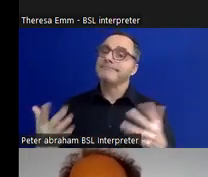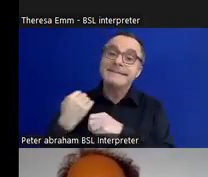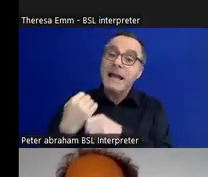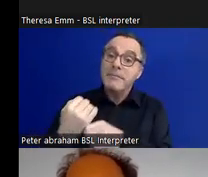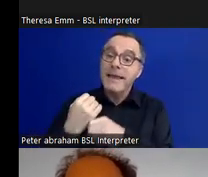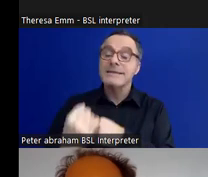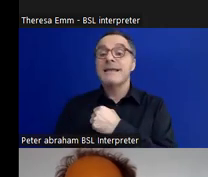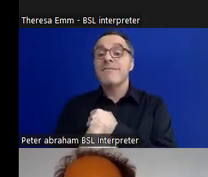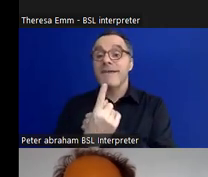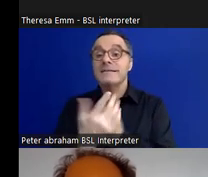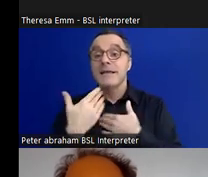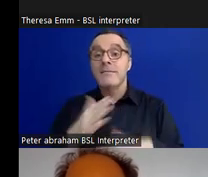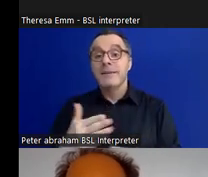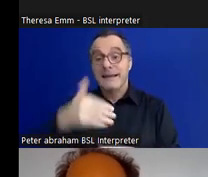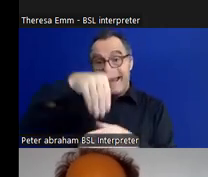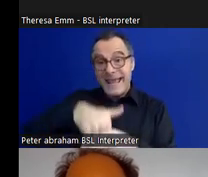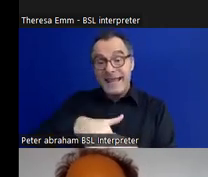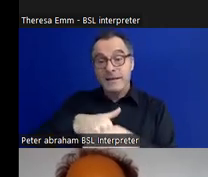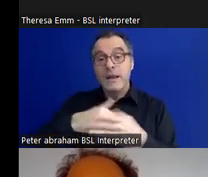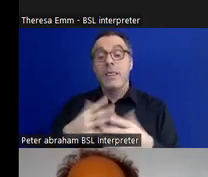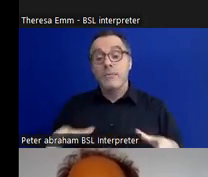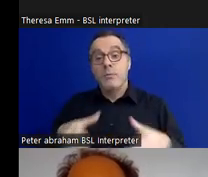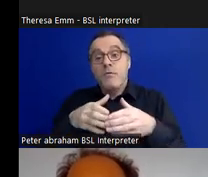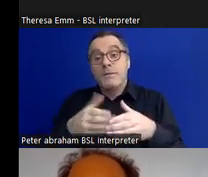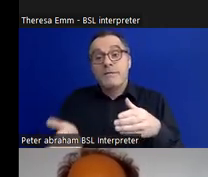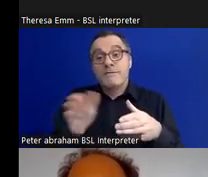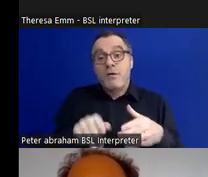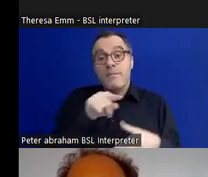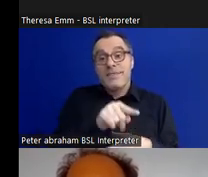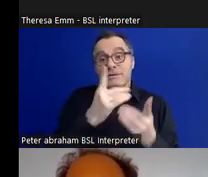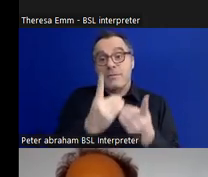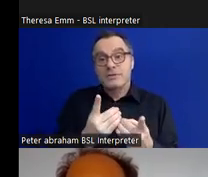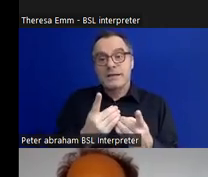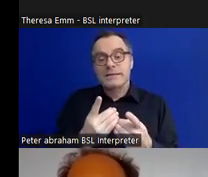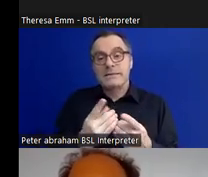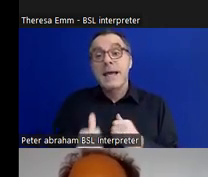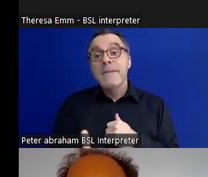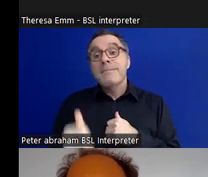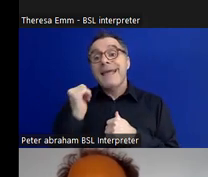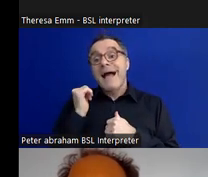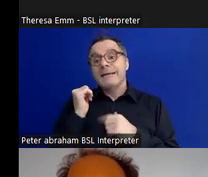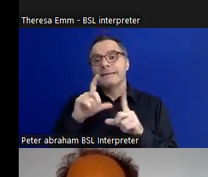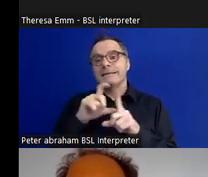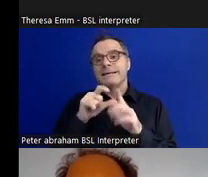that have happened within the movement, through this object. Then behind Dennis there is a green